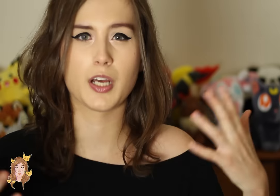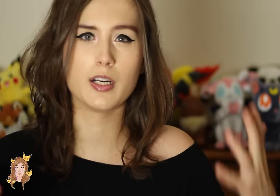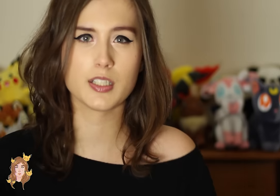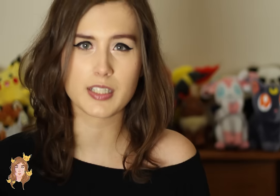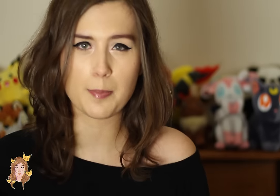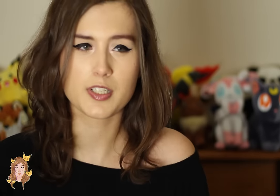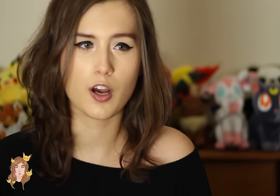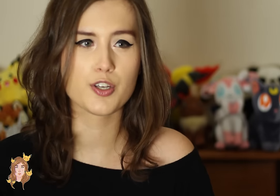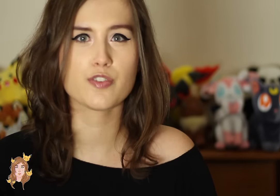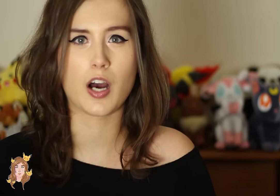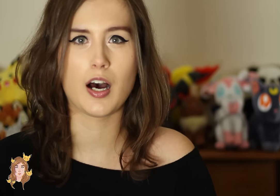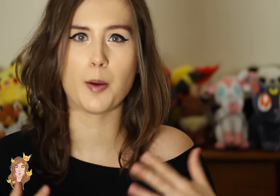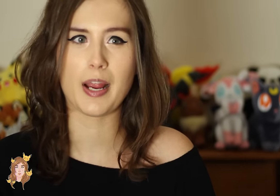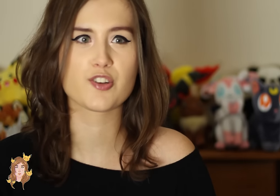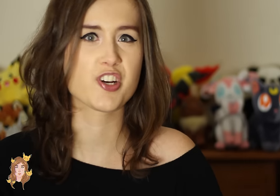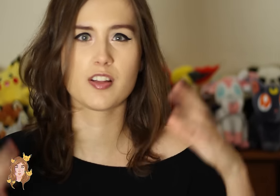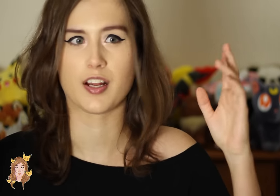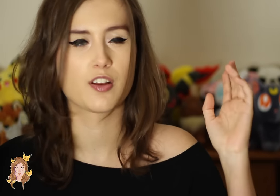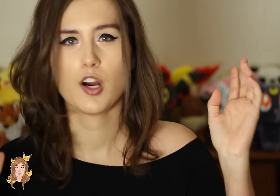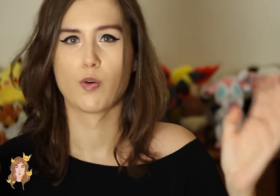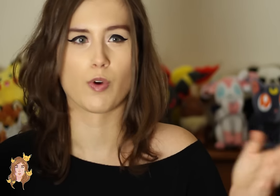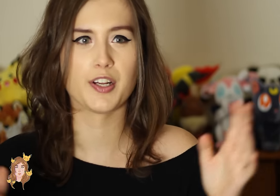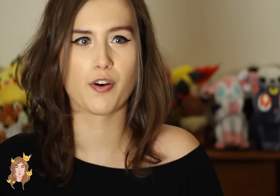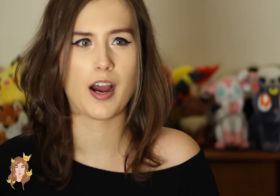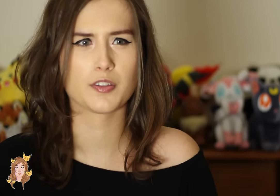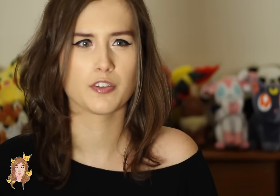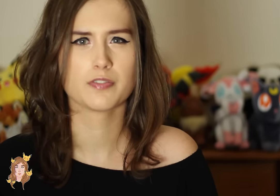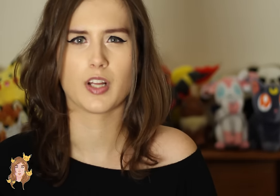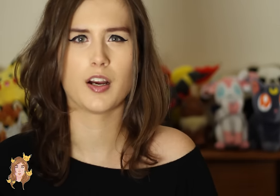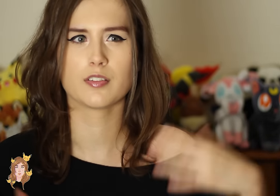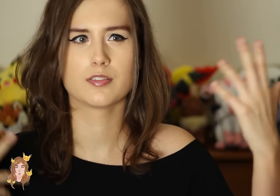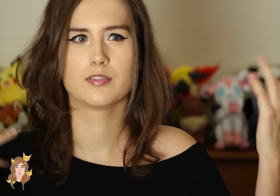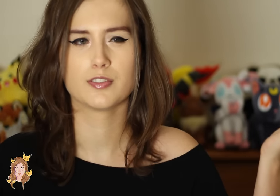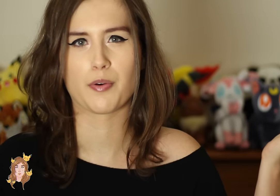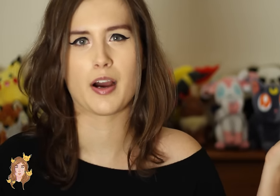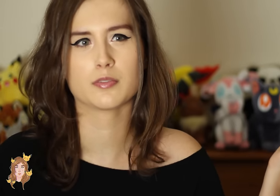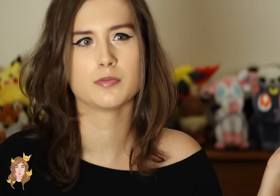So, in this episode, you’ve got a banshee that’s running around, or flying around.